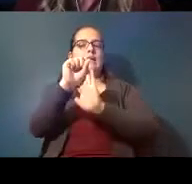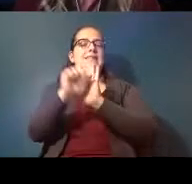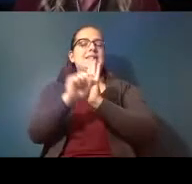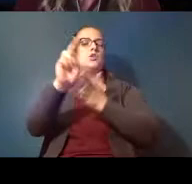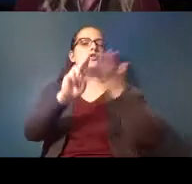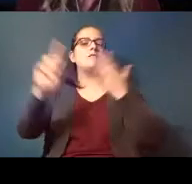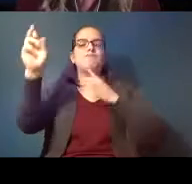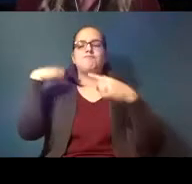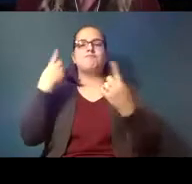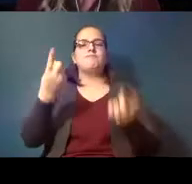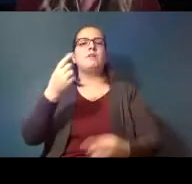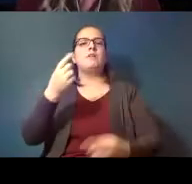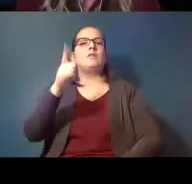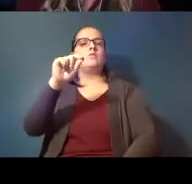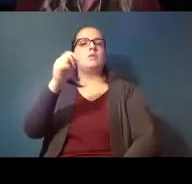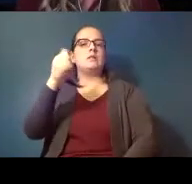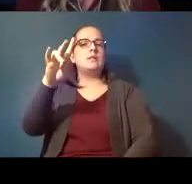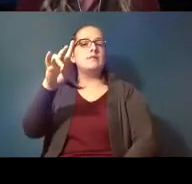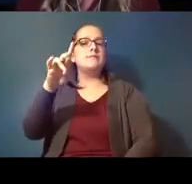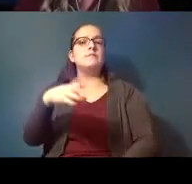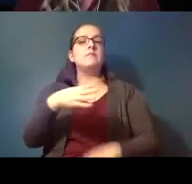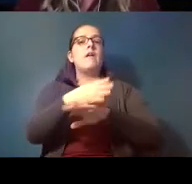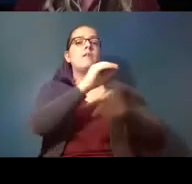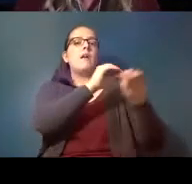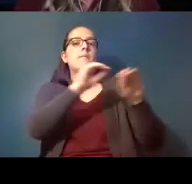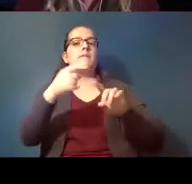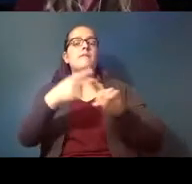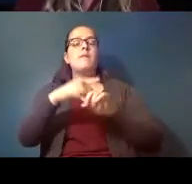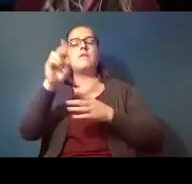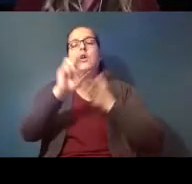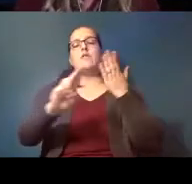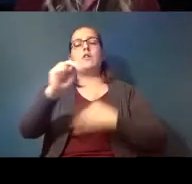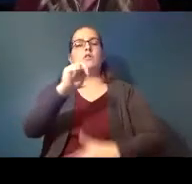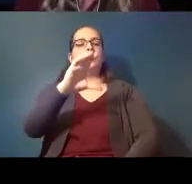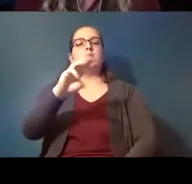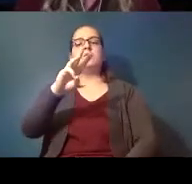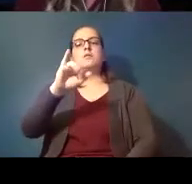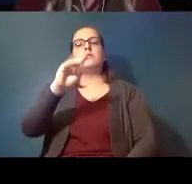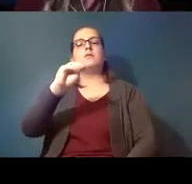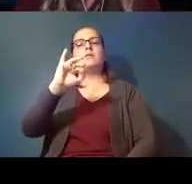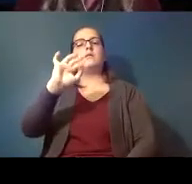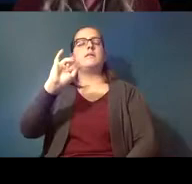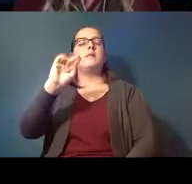after moving from the university of north carolina wilmington where she was faculty for four years